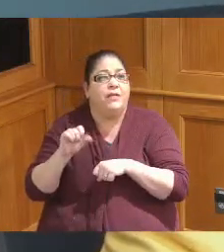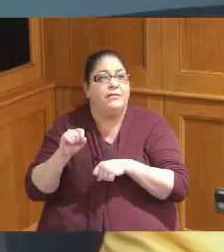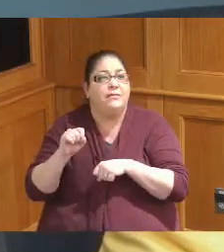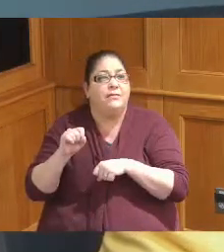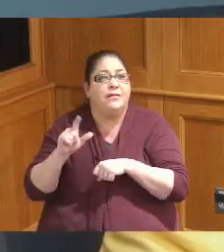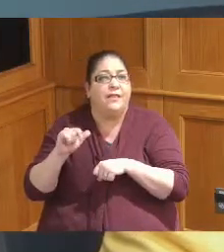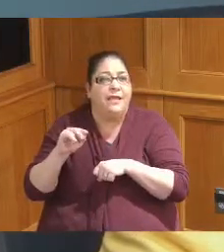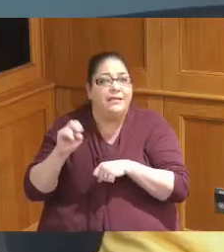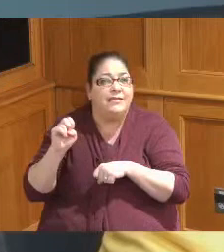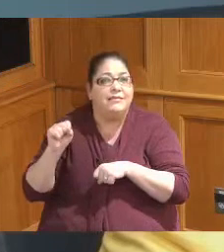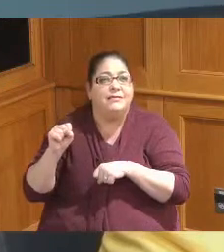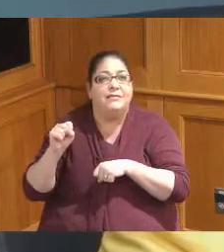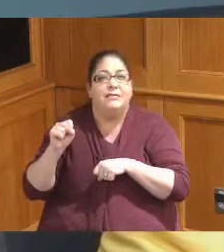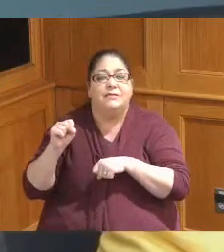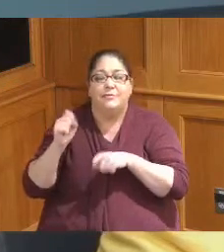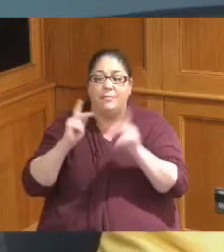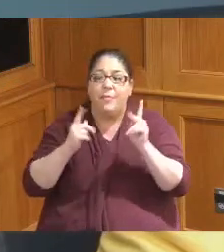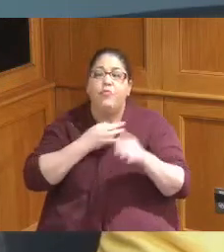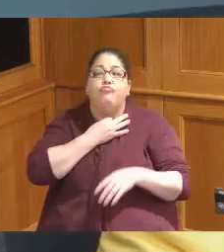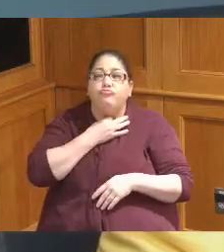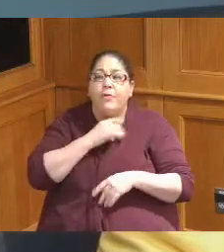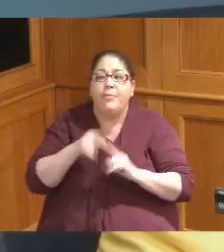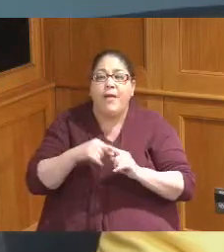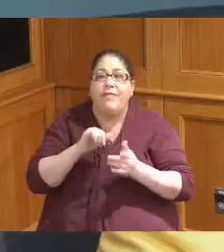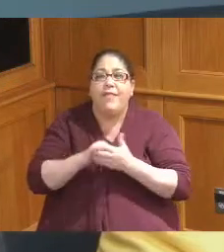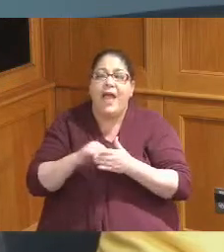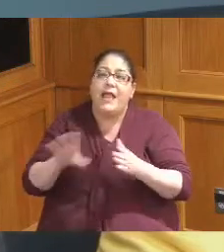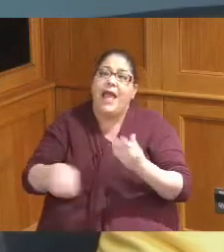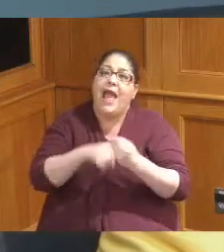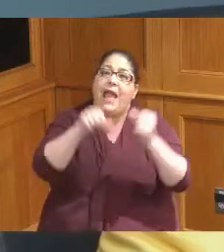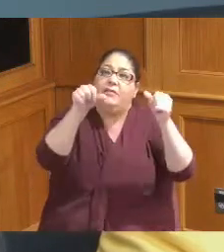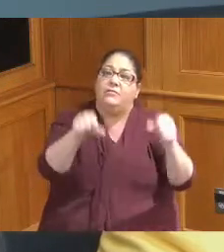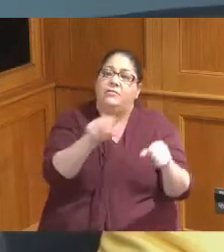for those that are really interested in making that accessible and make and make that happen